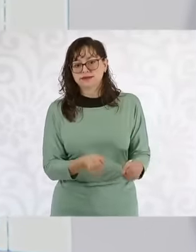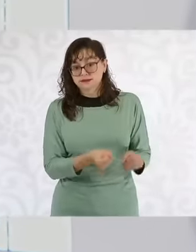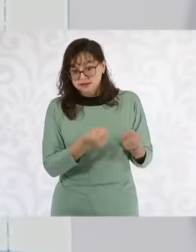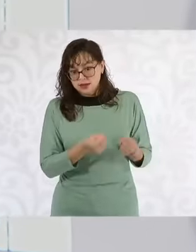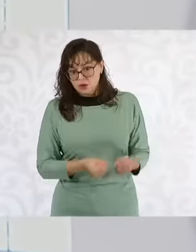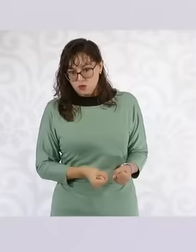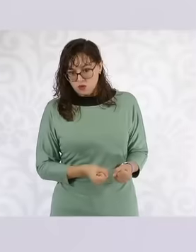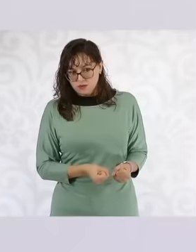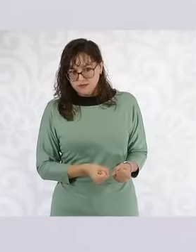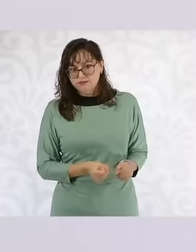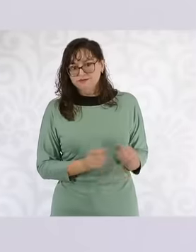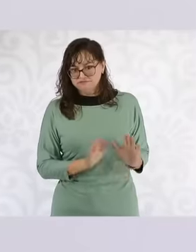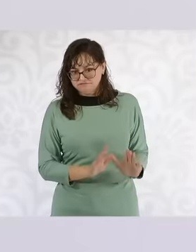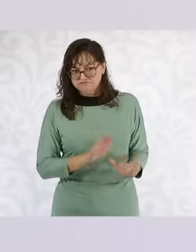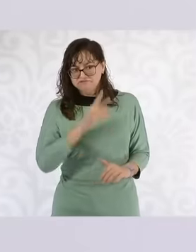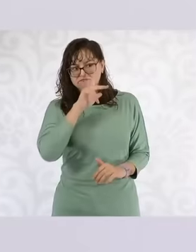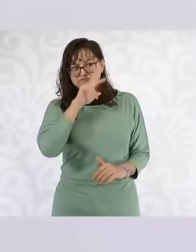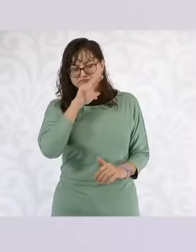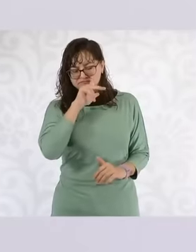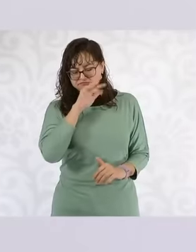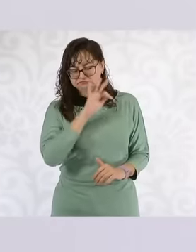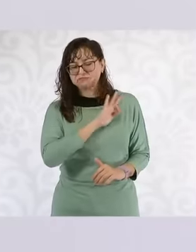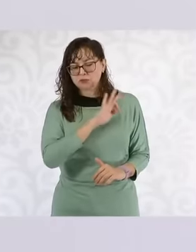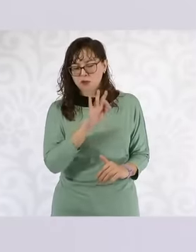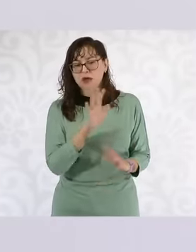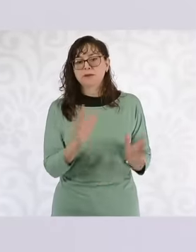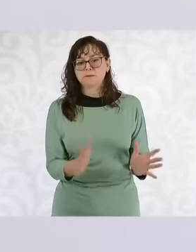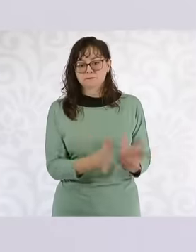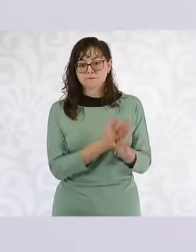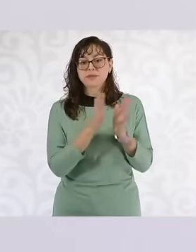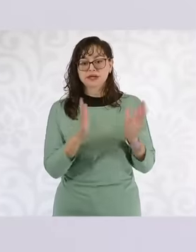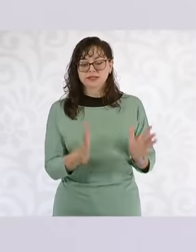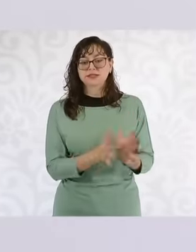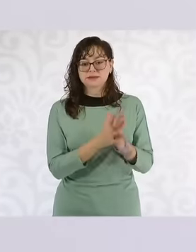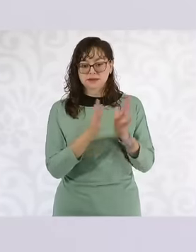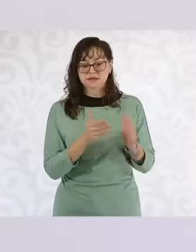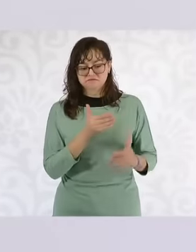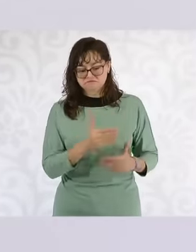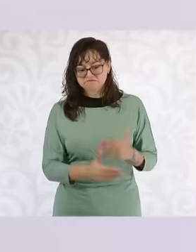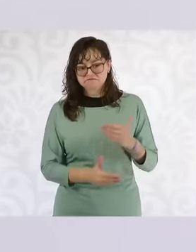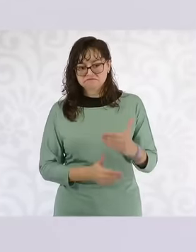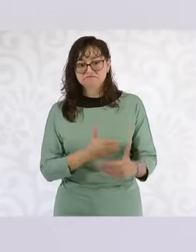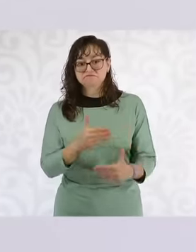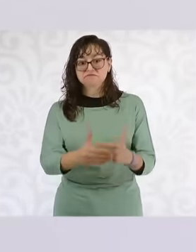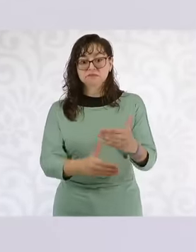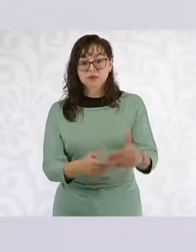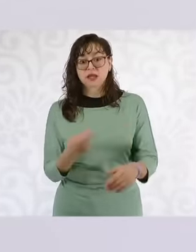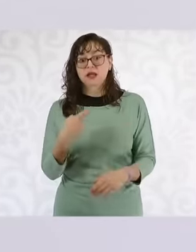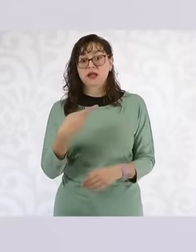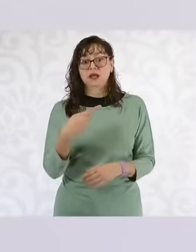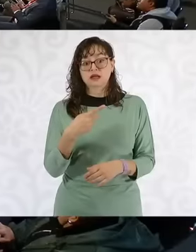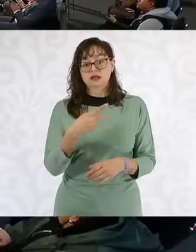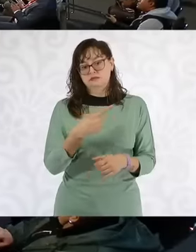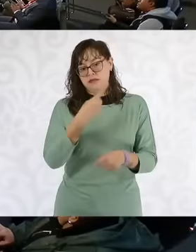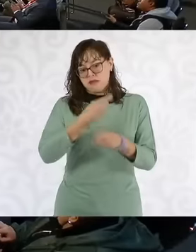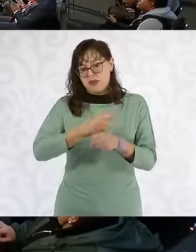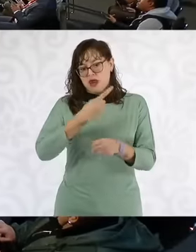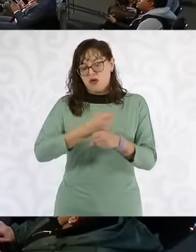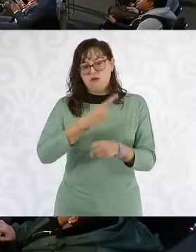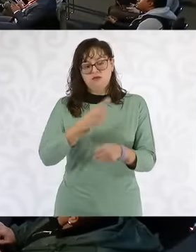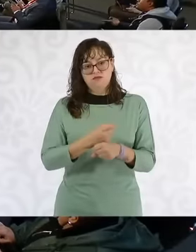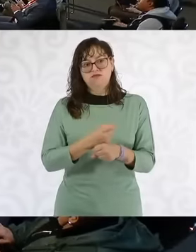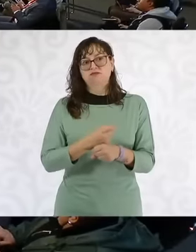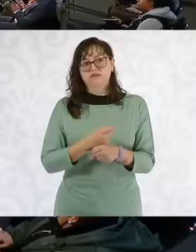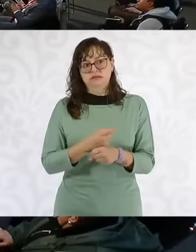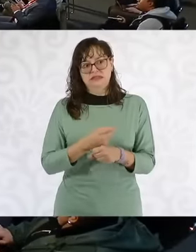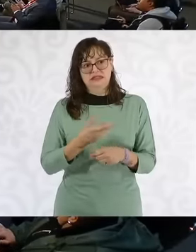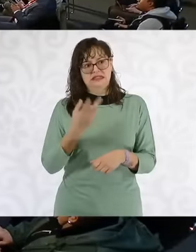secondary laws. So this is the next part but today I will review a good part of the